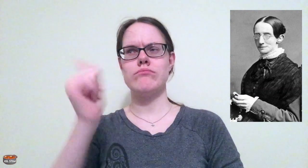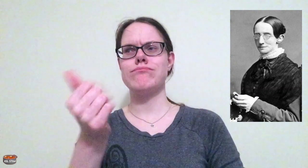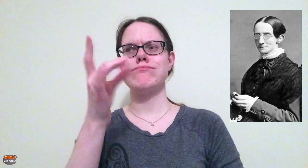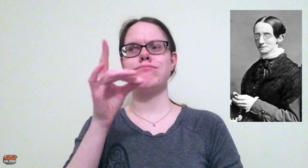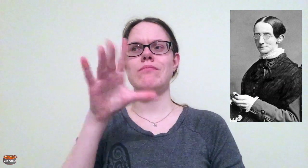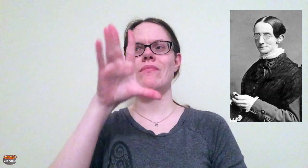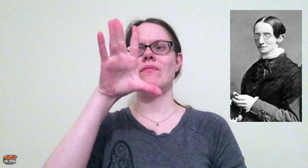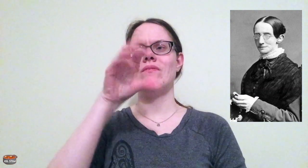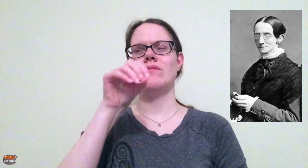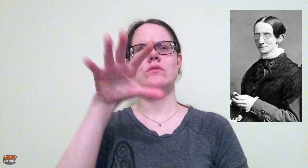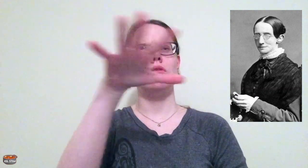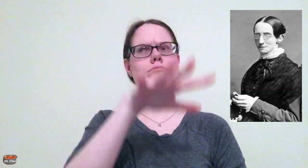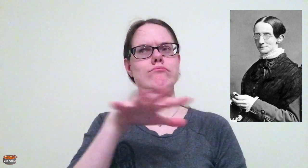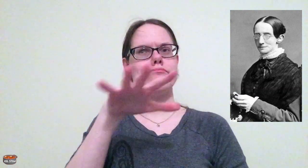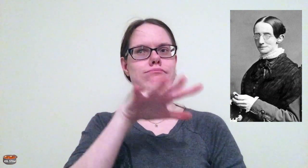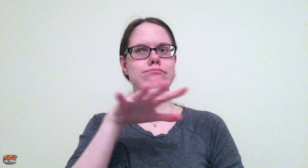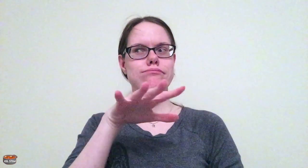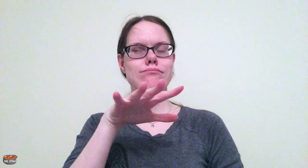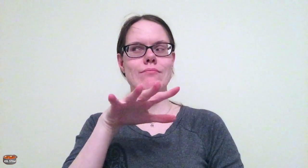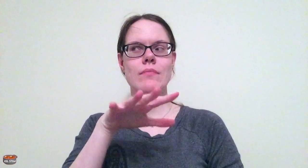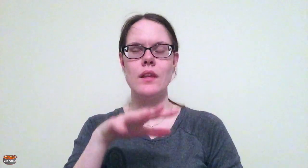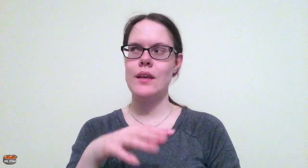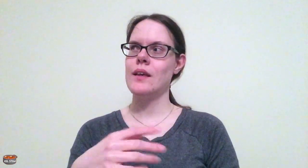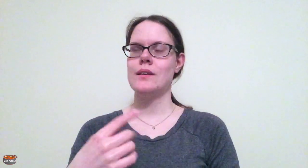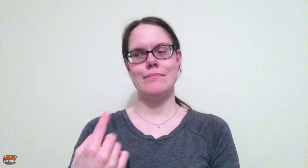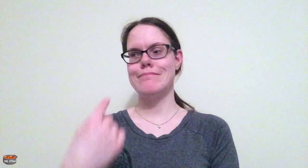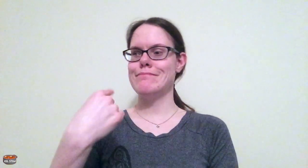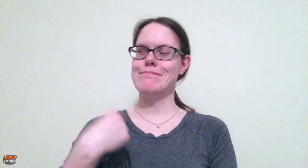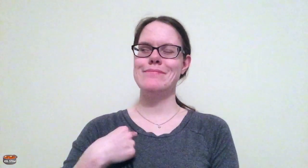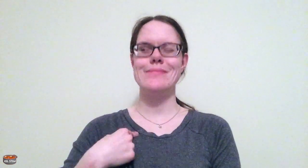an education around the year 1850.